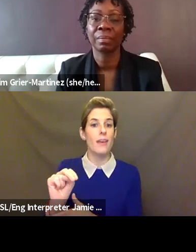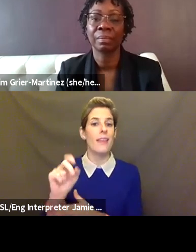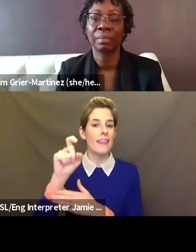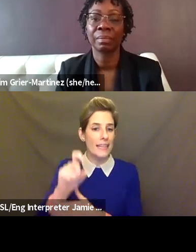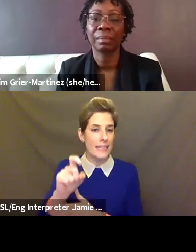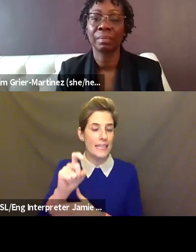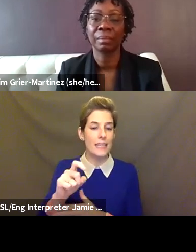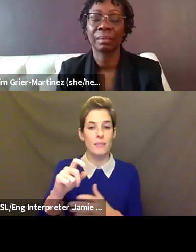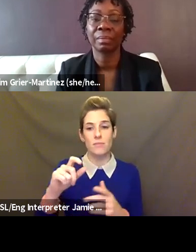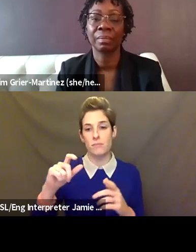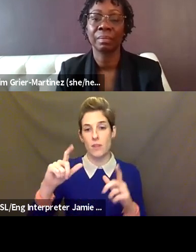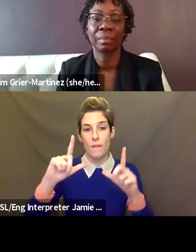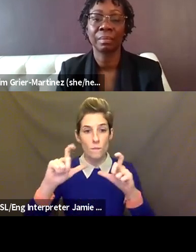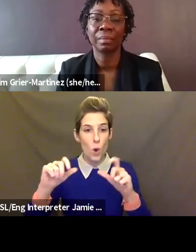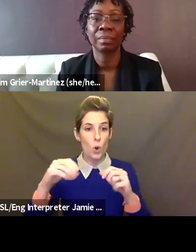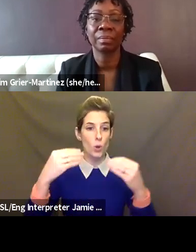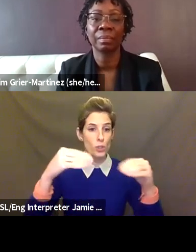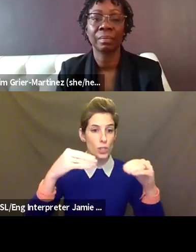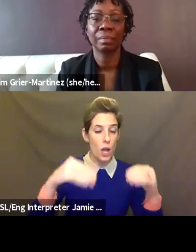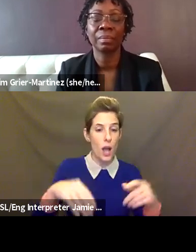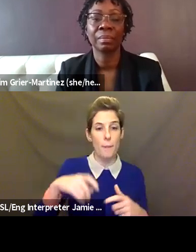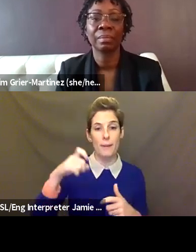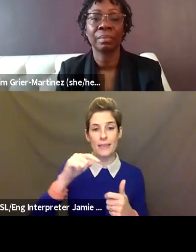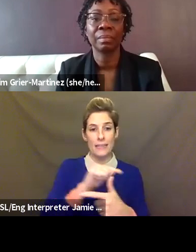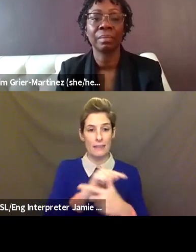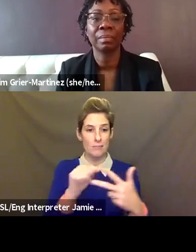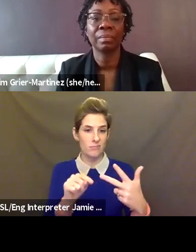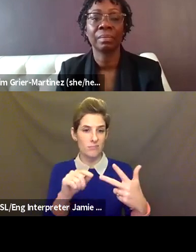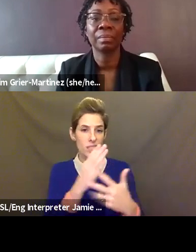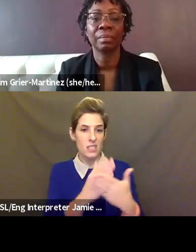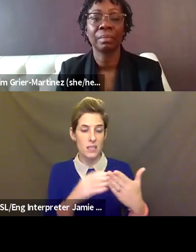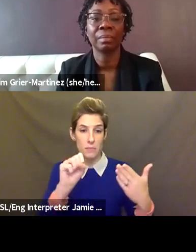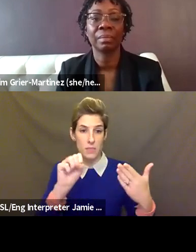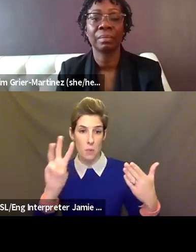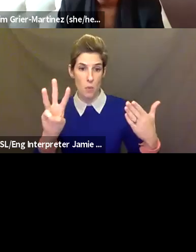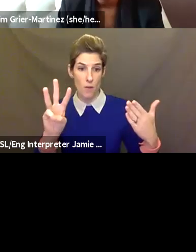We did look into setting up an educational account, but we just